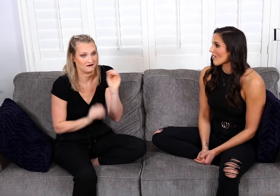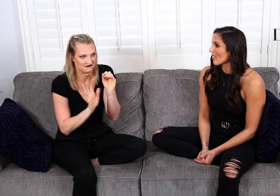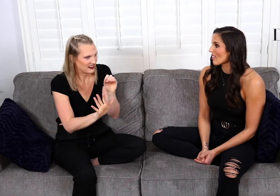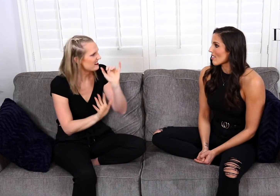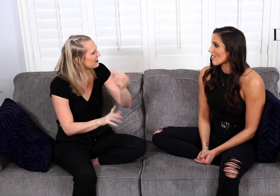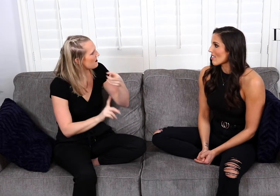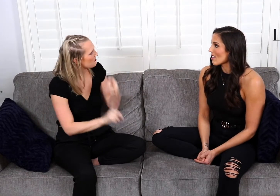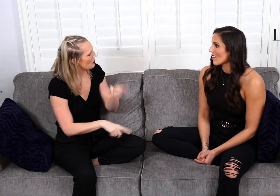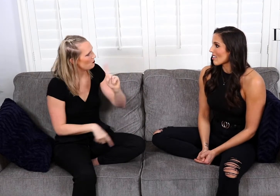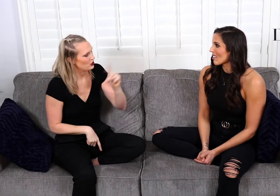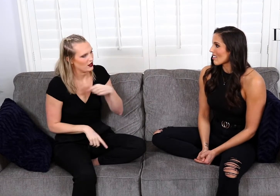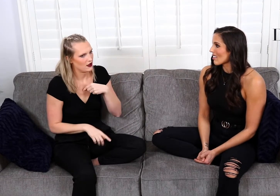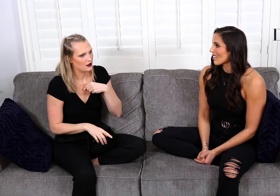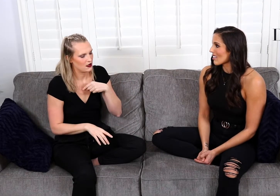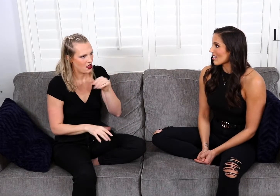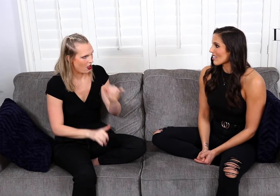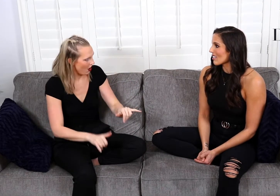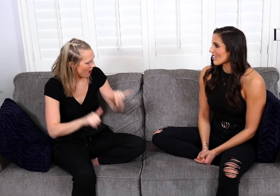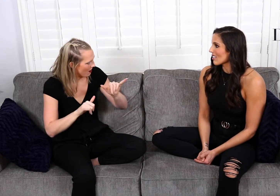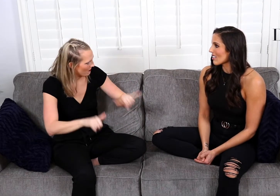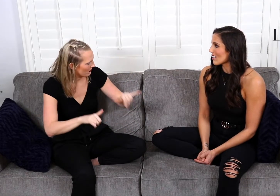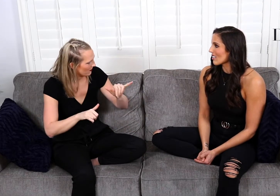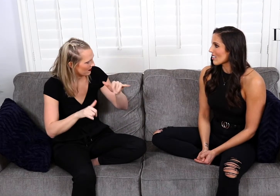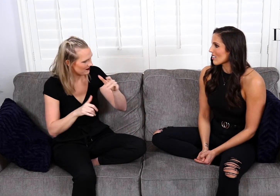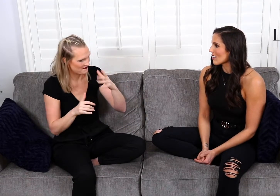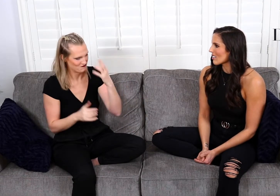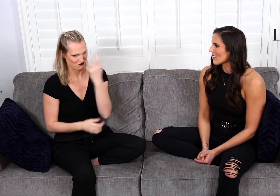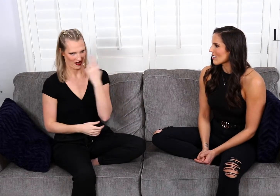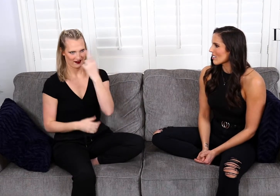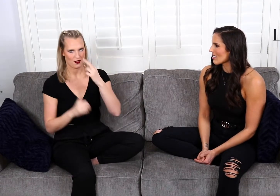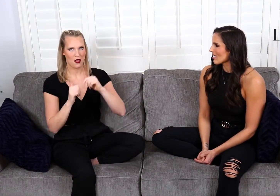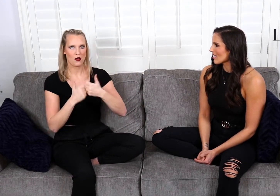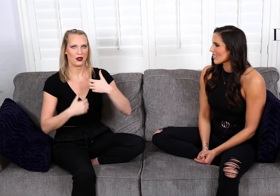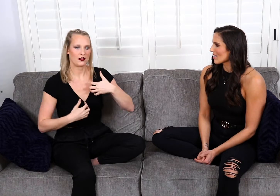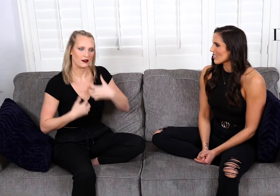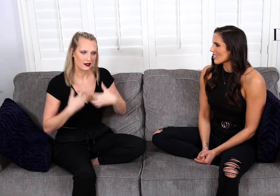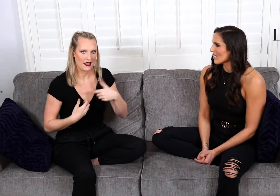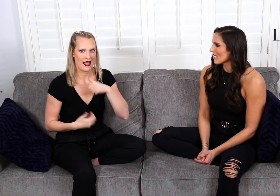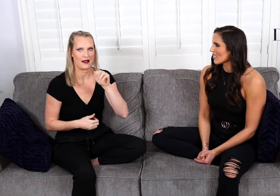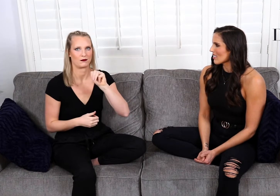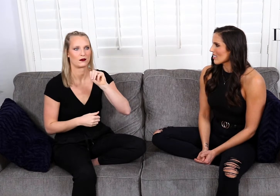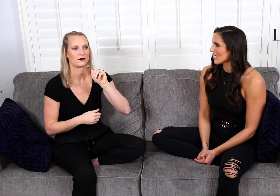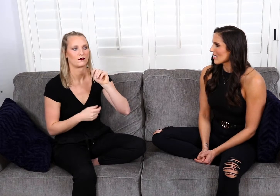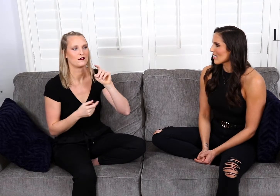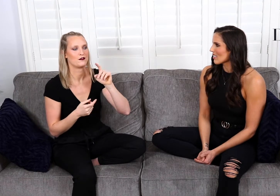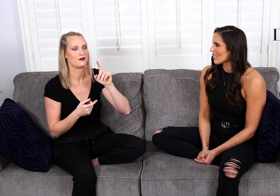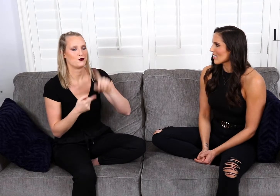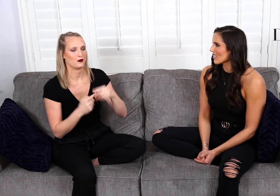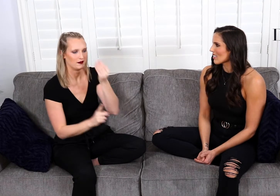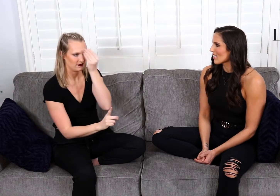So at that point that was when I realized, how mixed I was